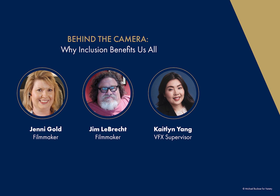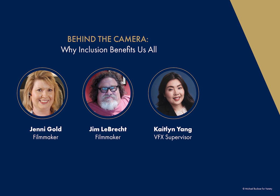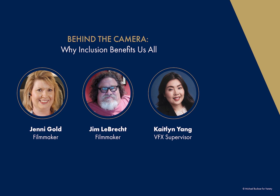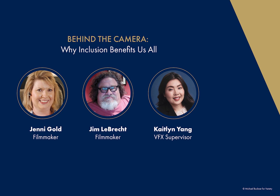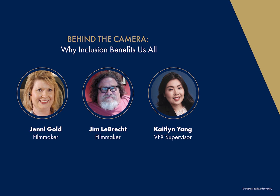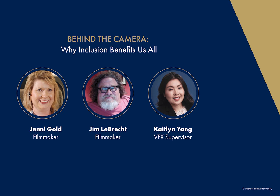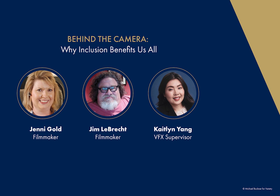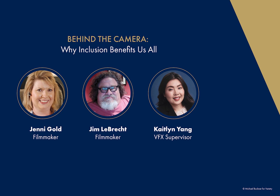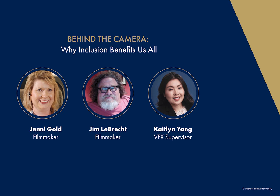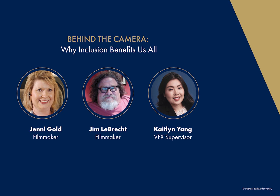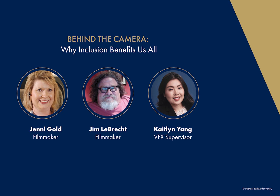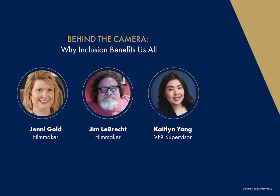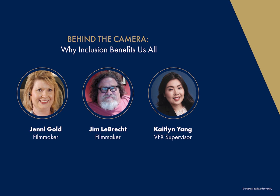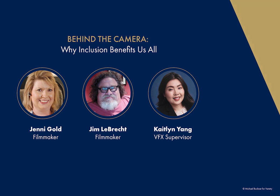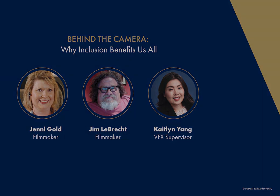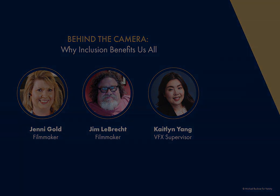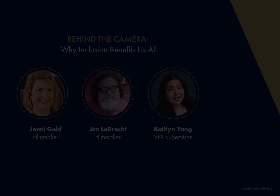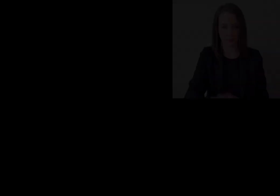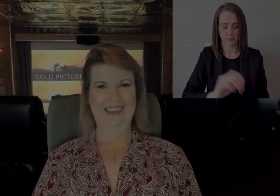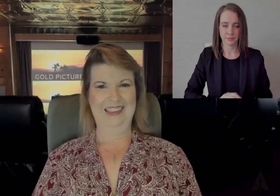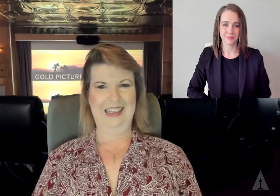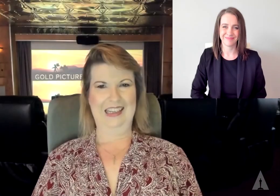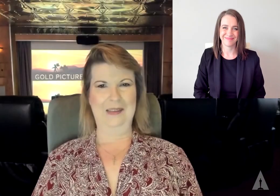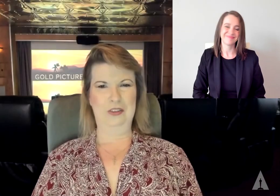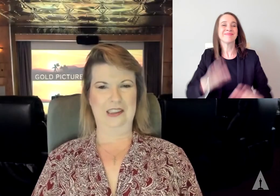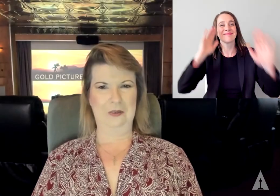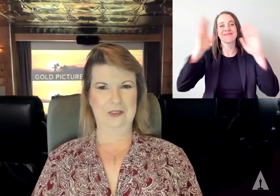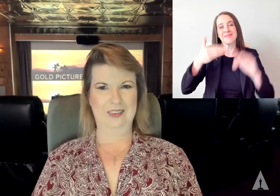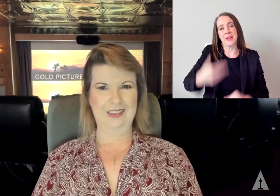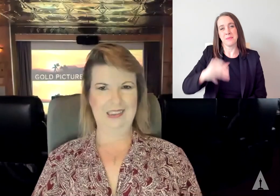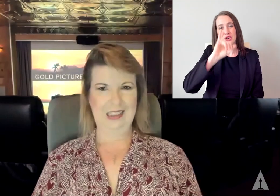and VFX supervisor, Kaitlyn Yang. Hi, I'm Jenni Gold.